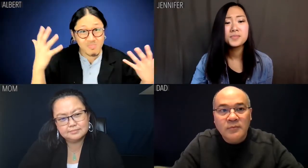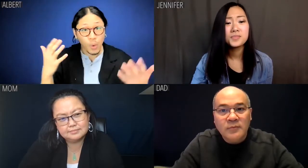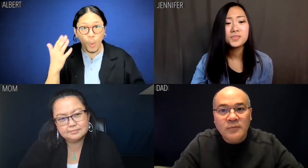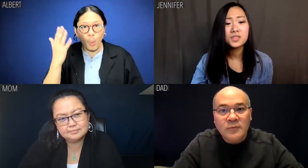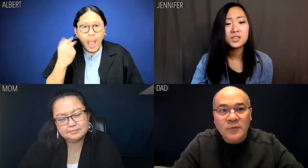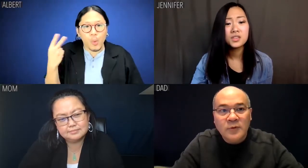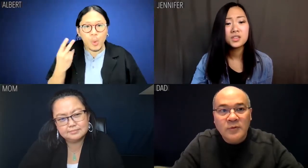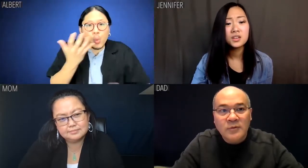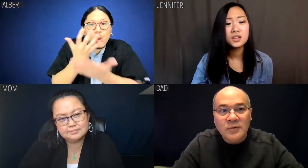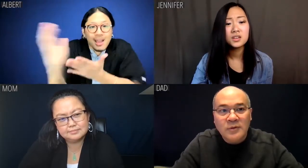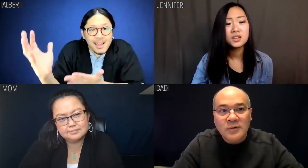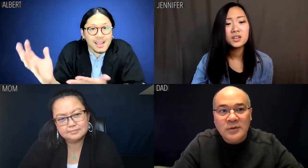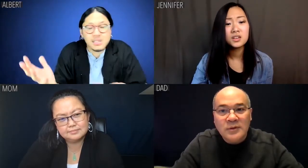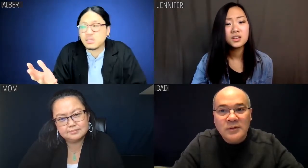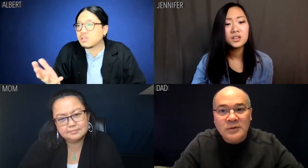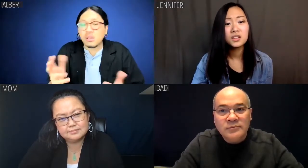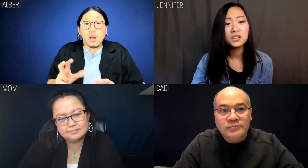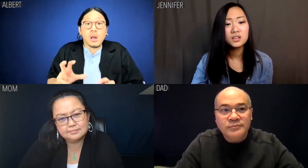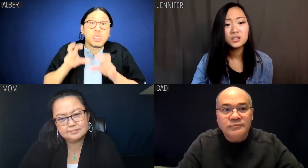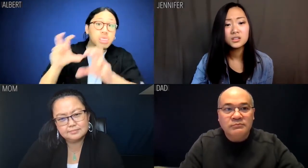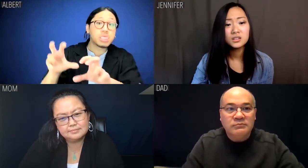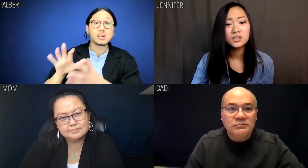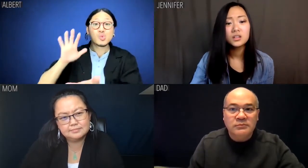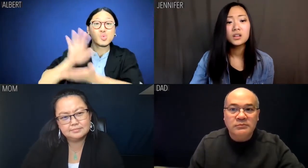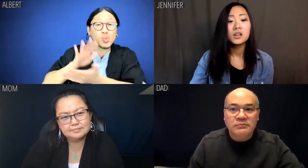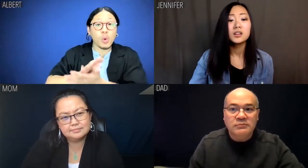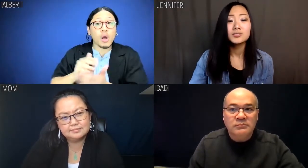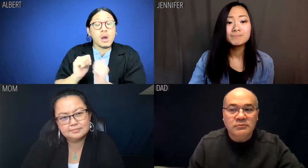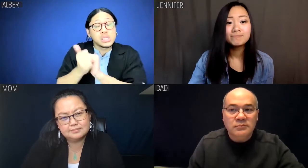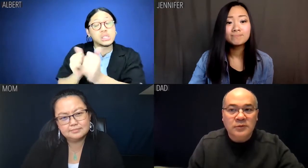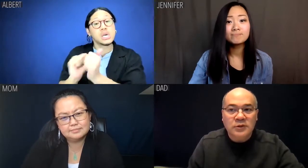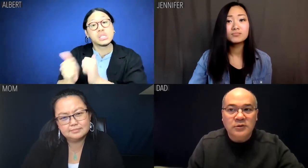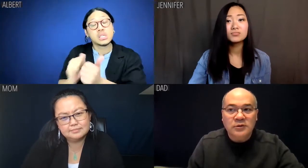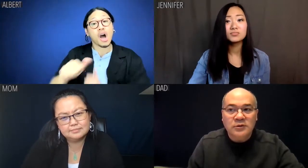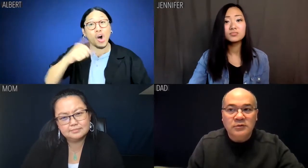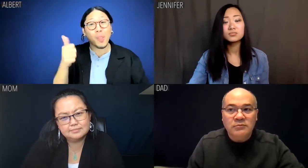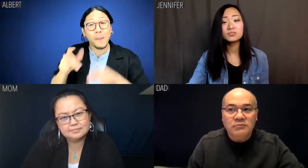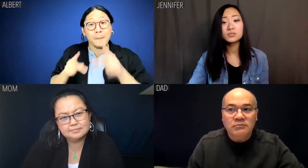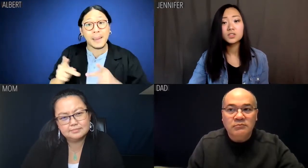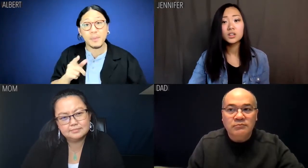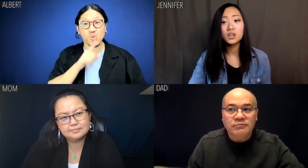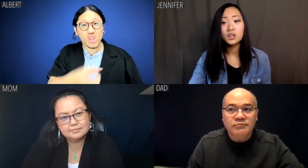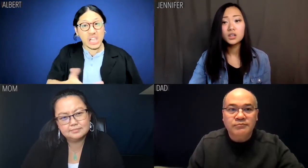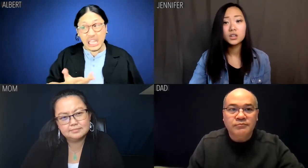Albert: Why'd we waste so much time in an academia arms race